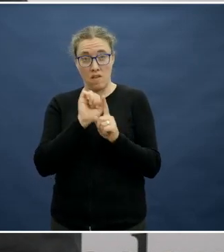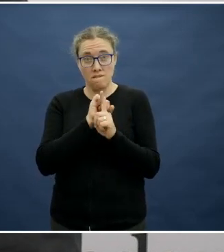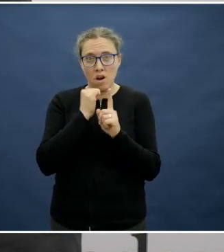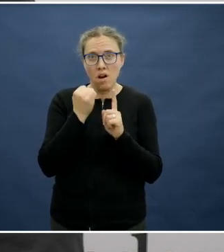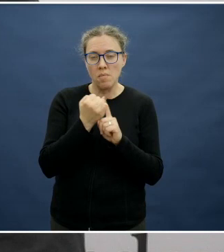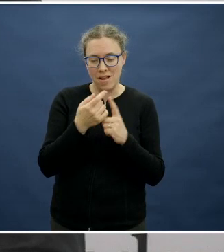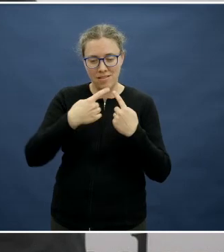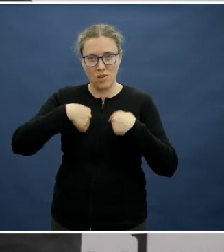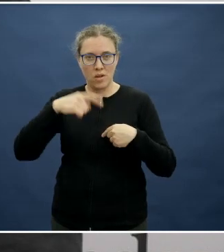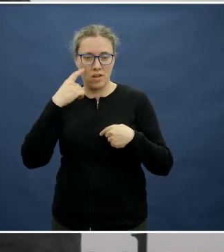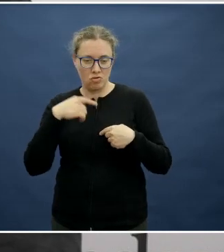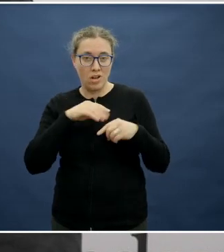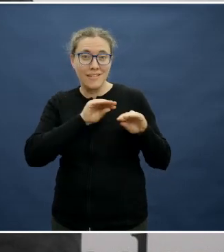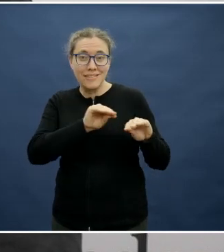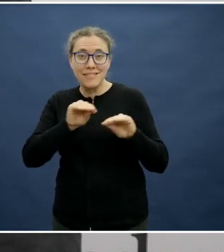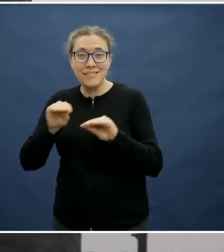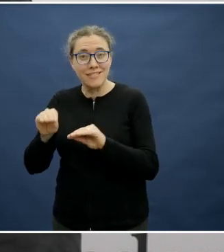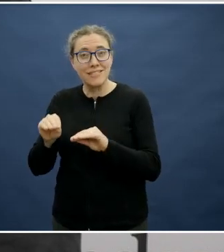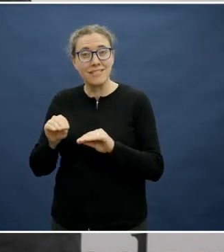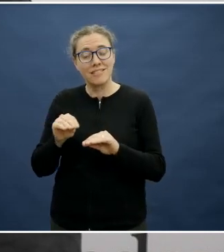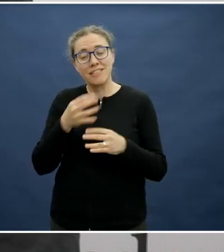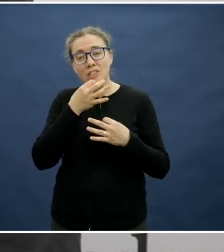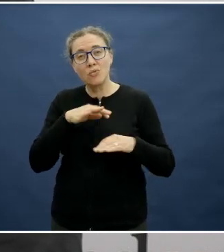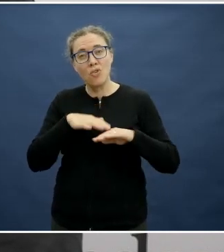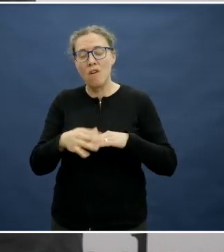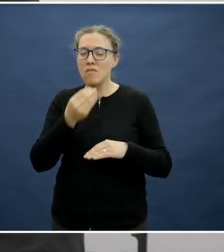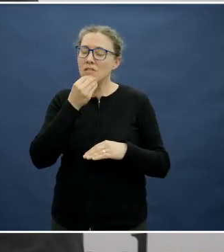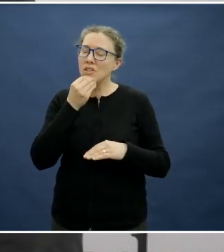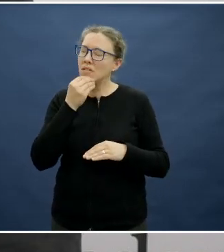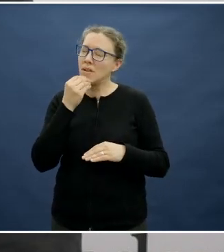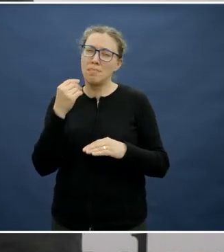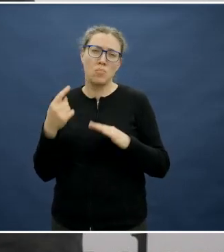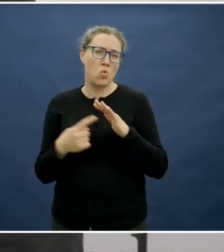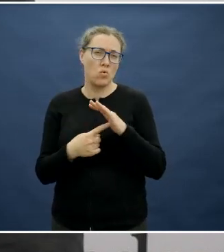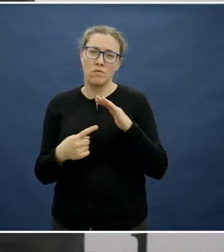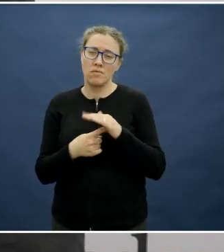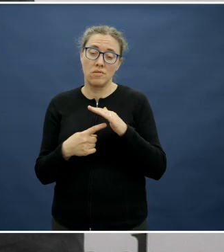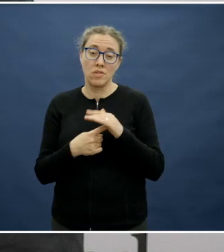crucial, and trying to create a positive food culture is fundamental, not just for today but the next 20, 30 years.